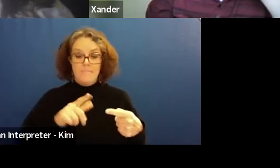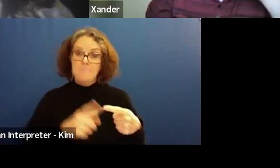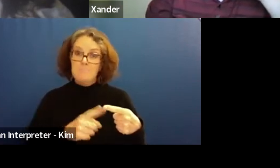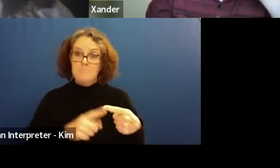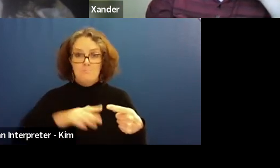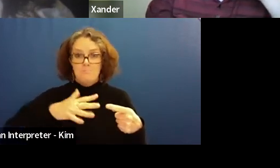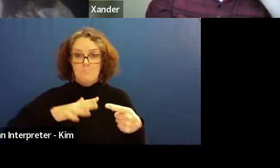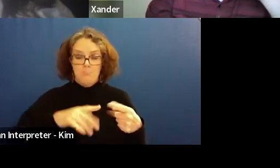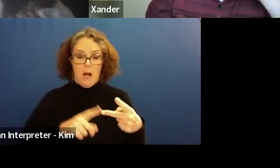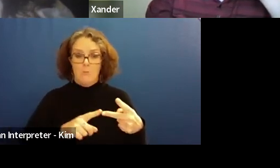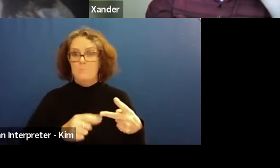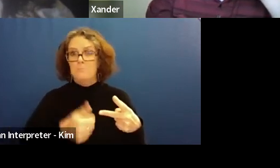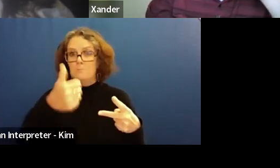amazing and another.